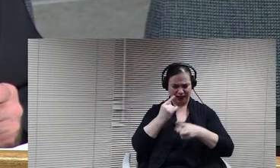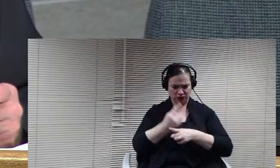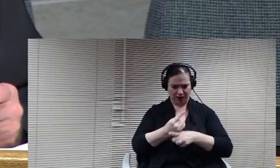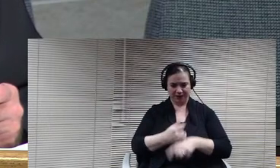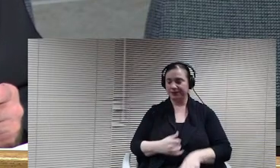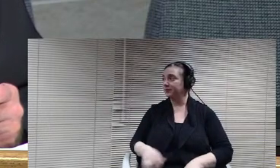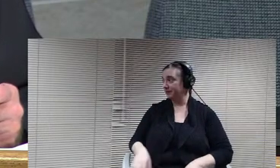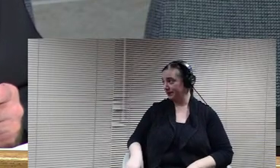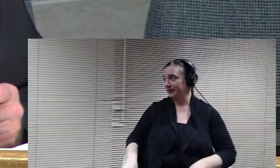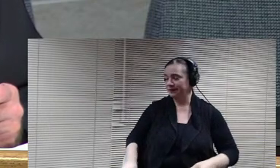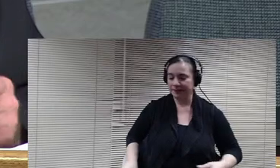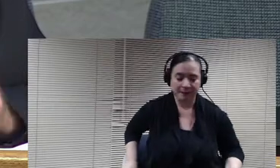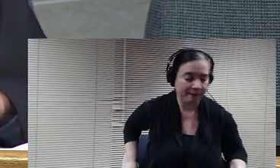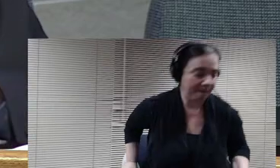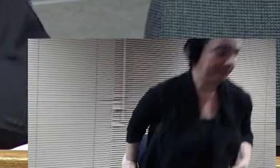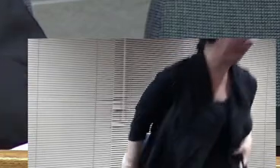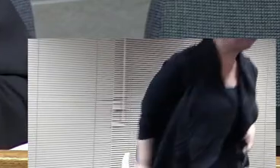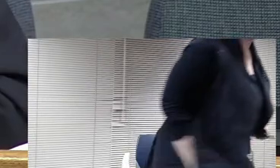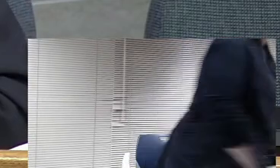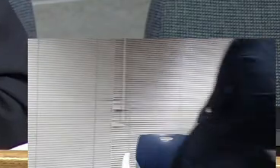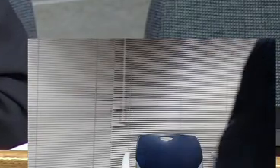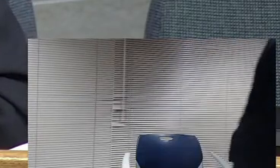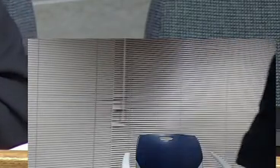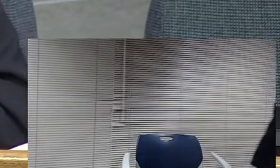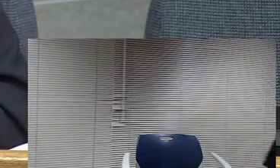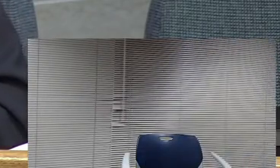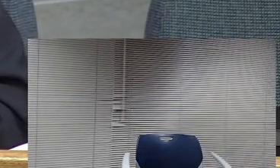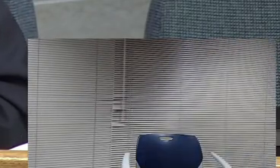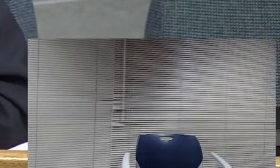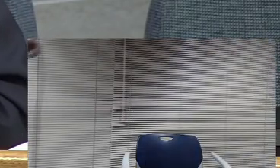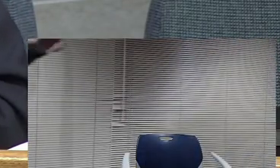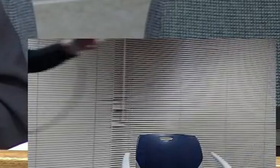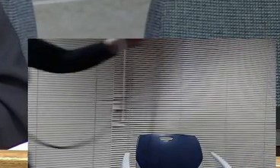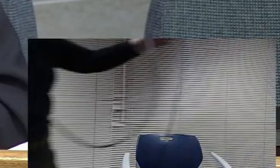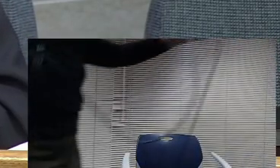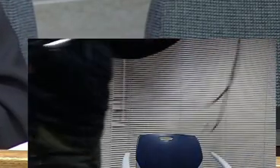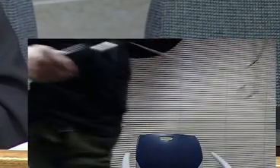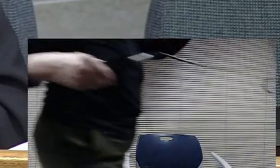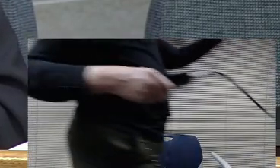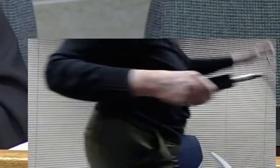As a clean copy and the one change on that was to